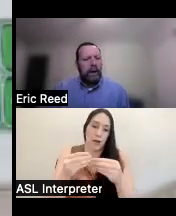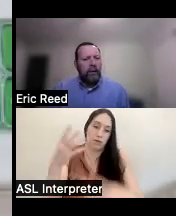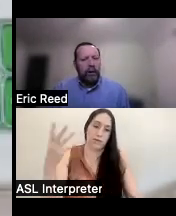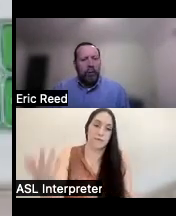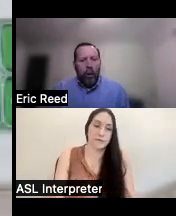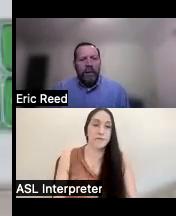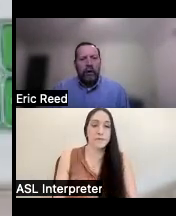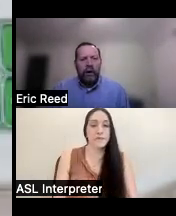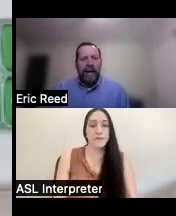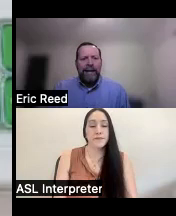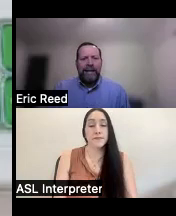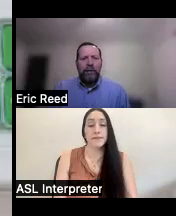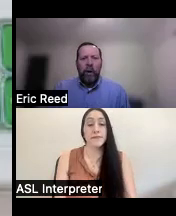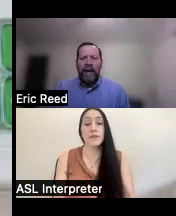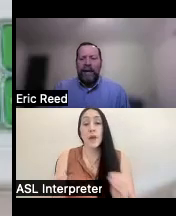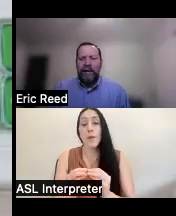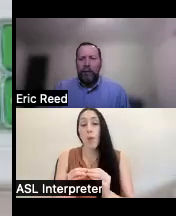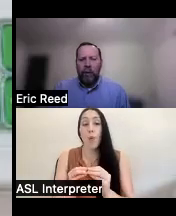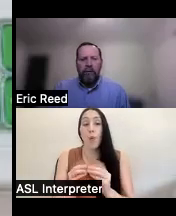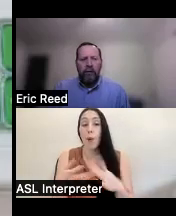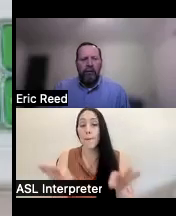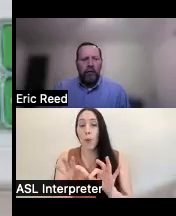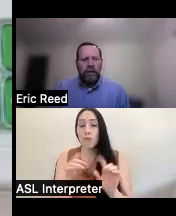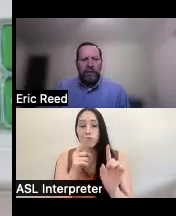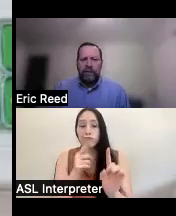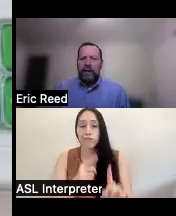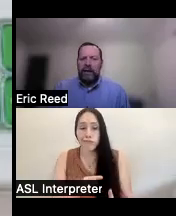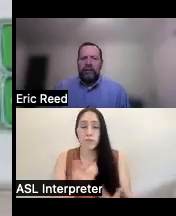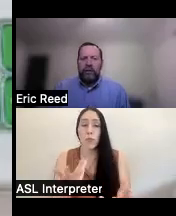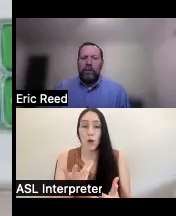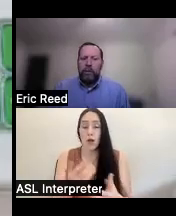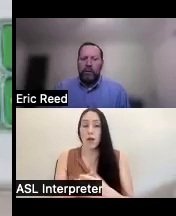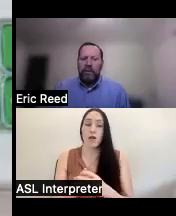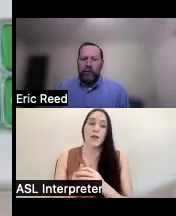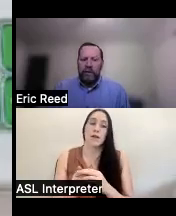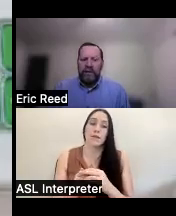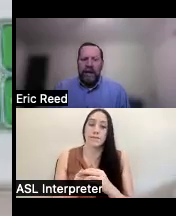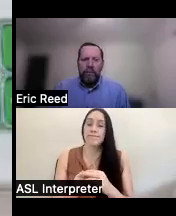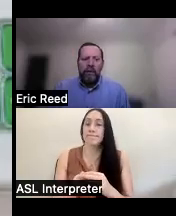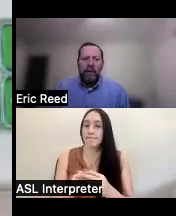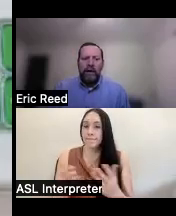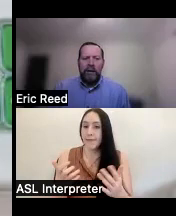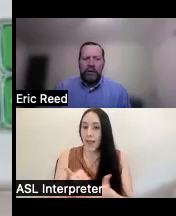couple other points on a t and why it is important for folks is it certainly promotes self-esteem it